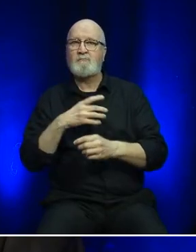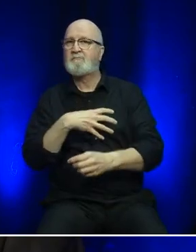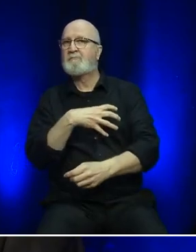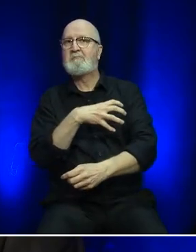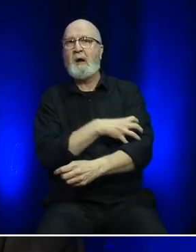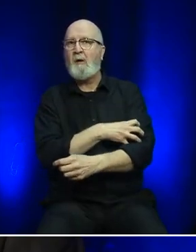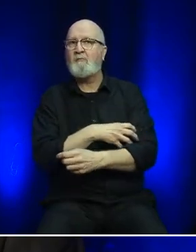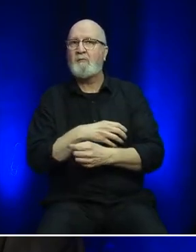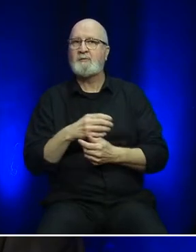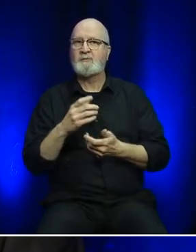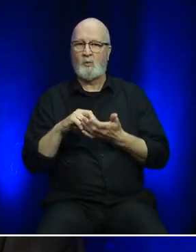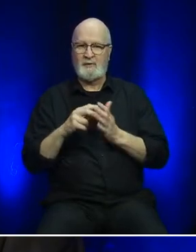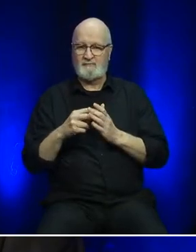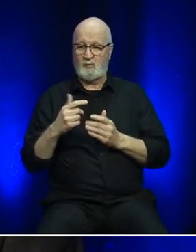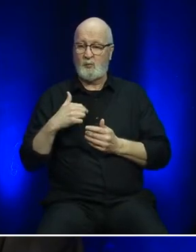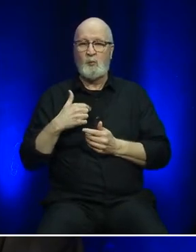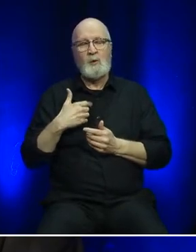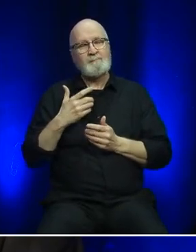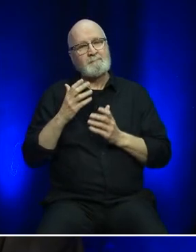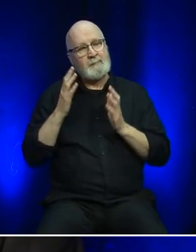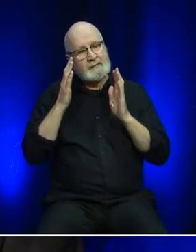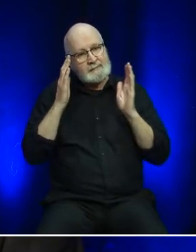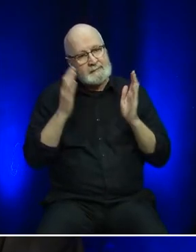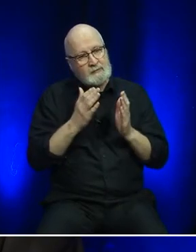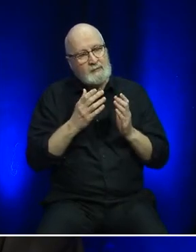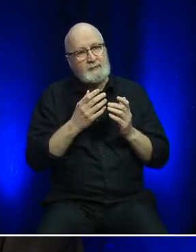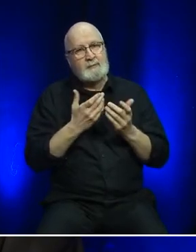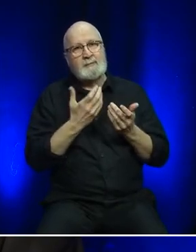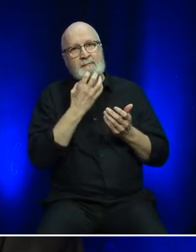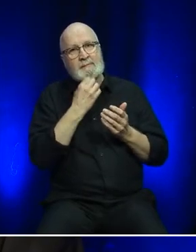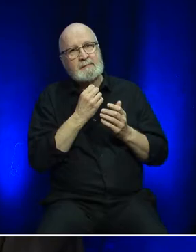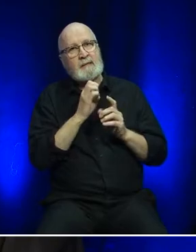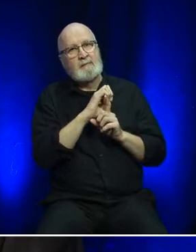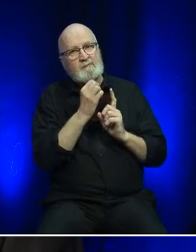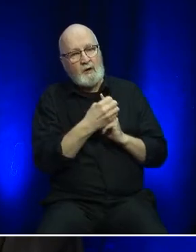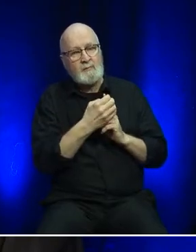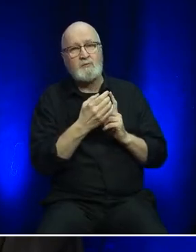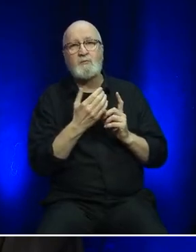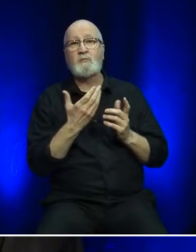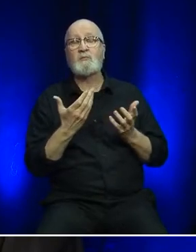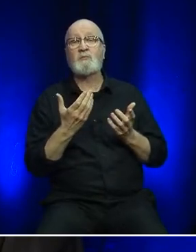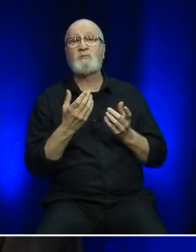Through our environmental commitments and innovate ways of doing business